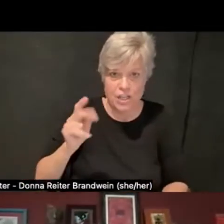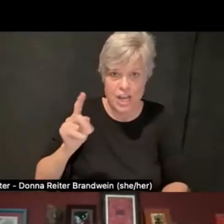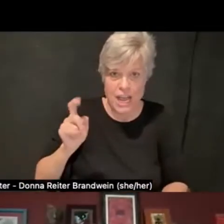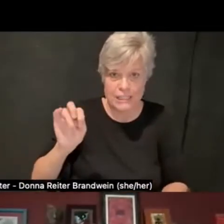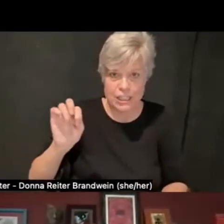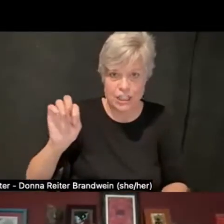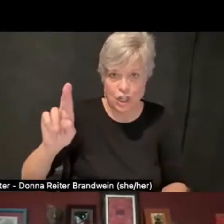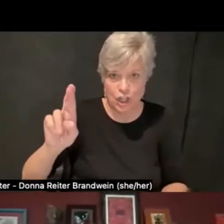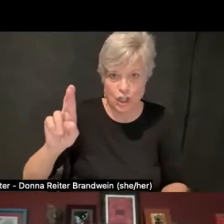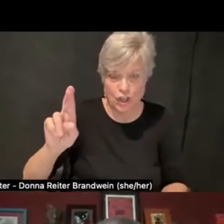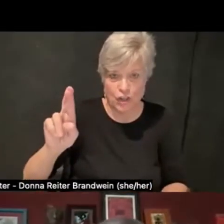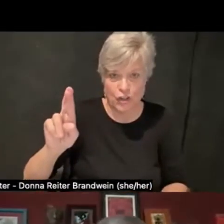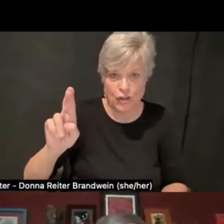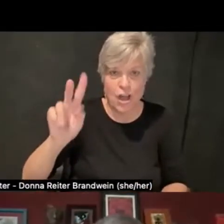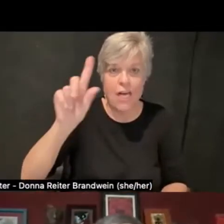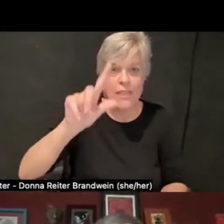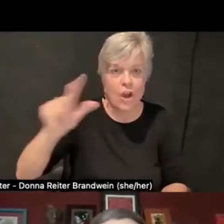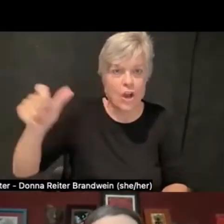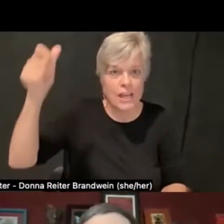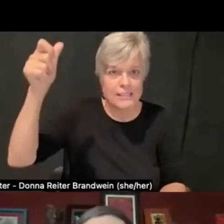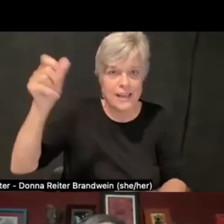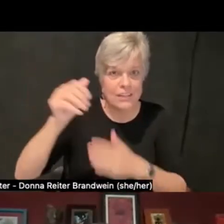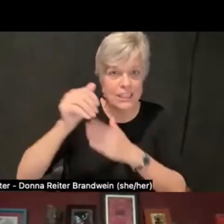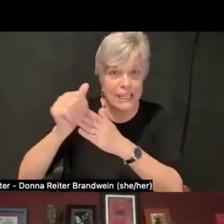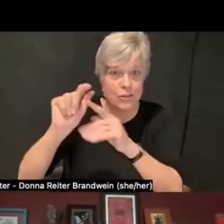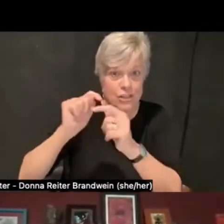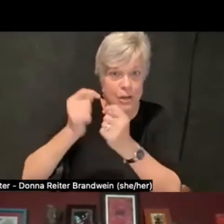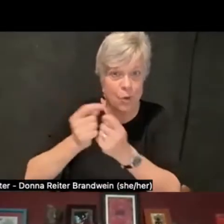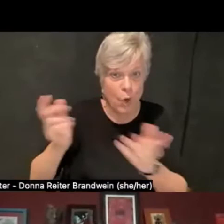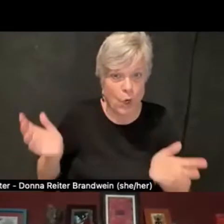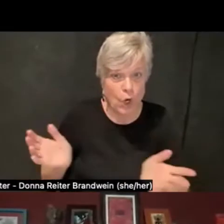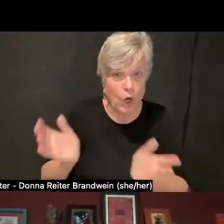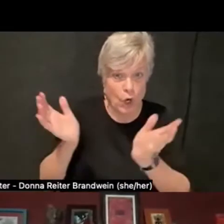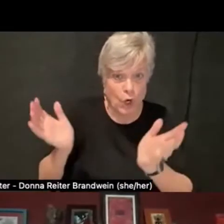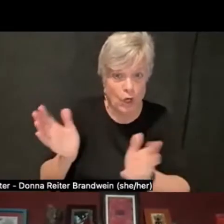were encouraged very strongly by myself and my co-chair,